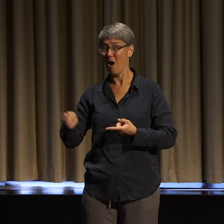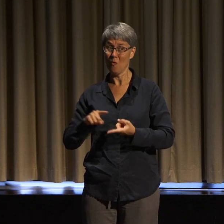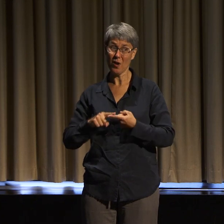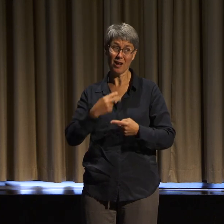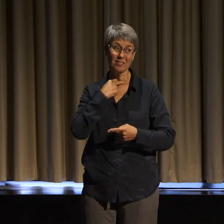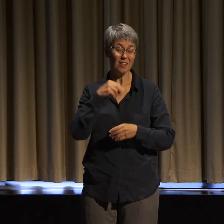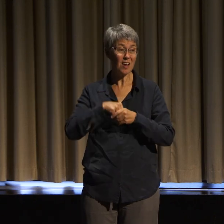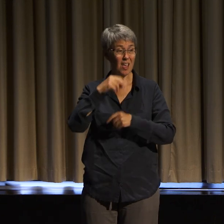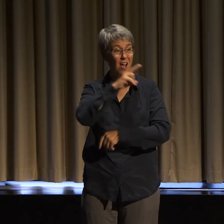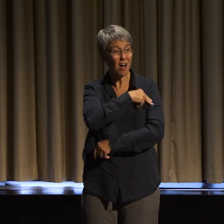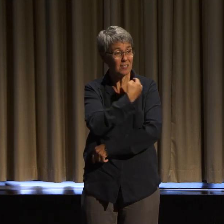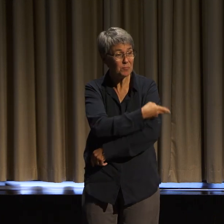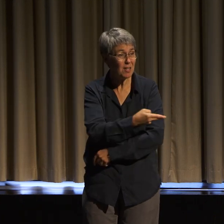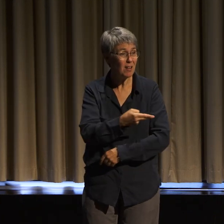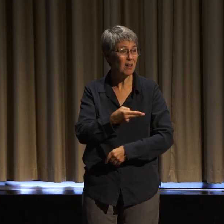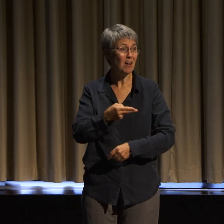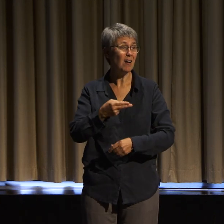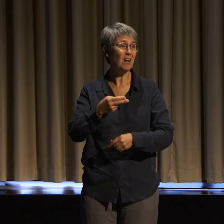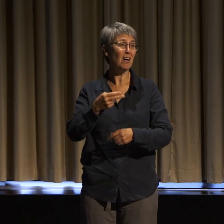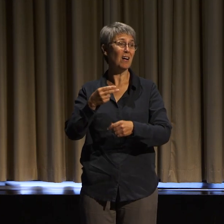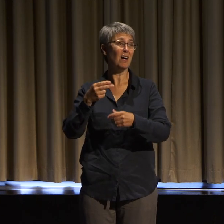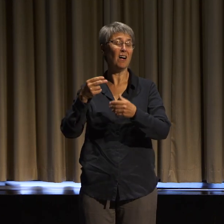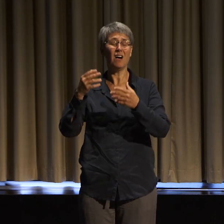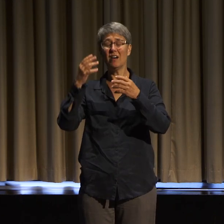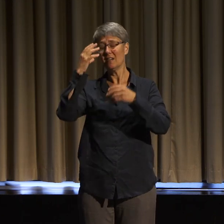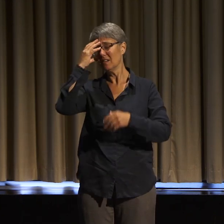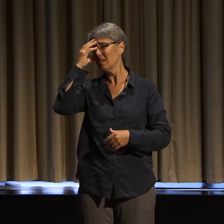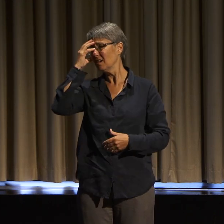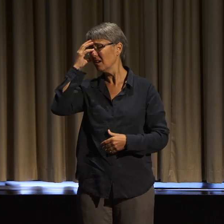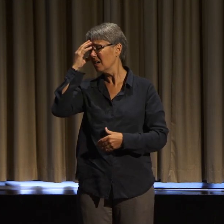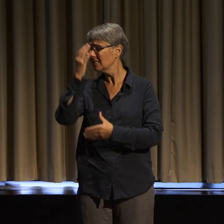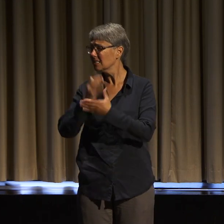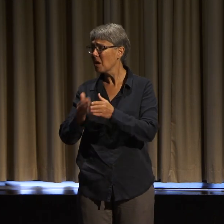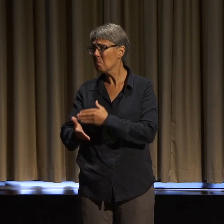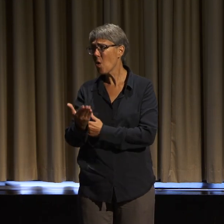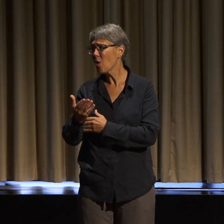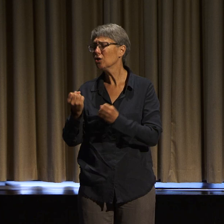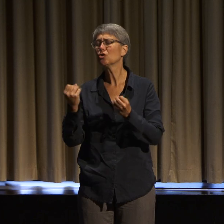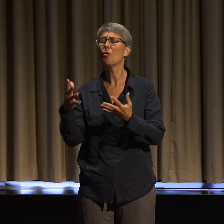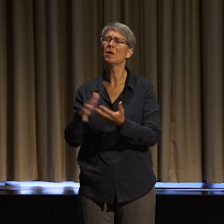experiencing so much violence, especially on those mornings when my blisters were still